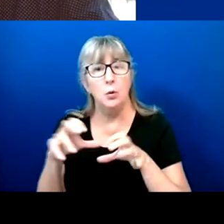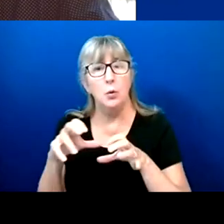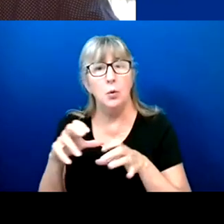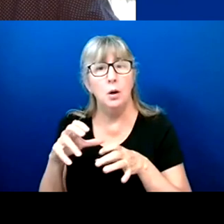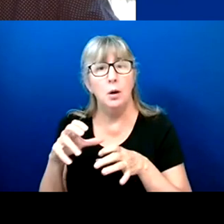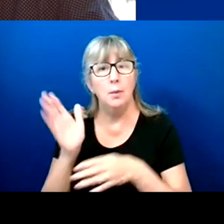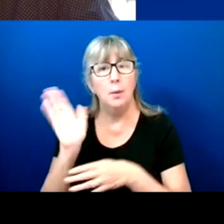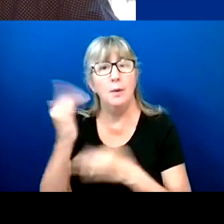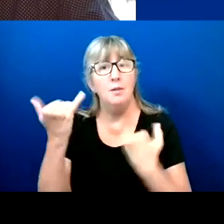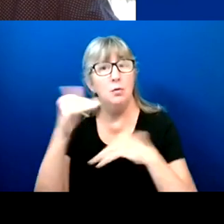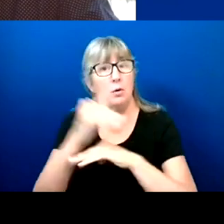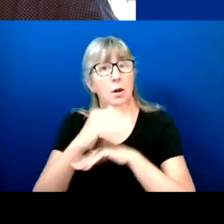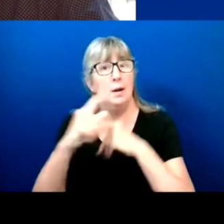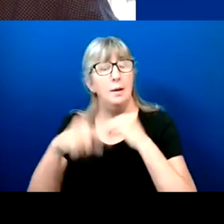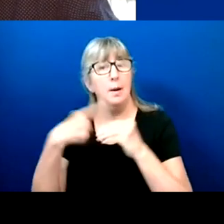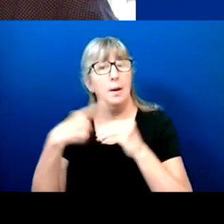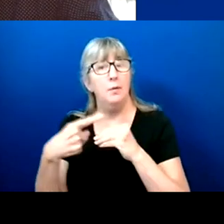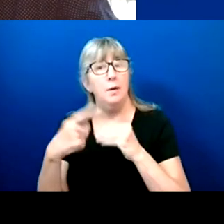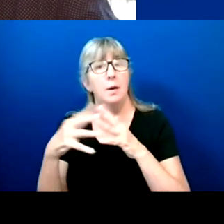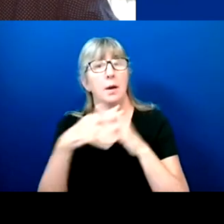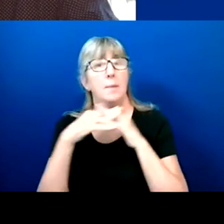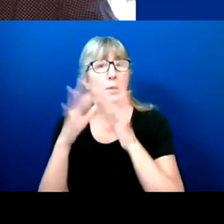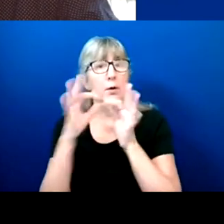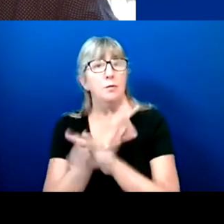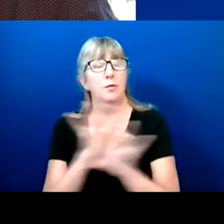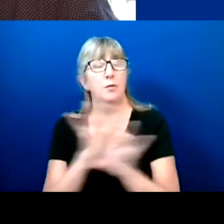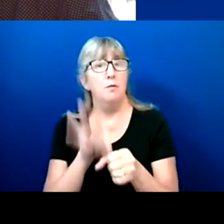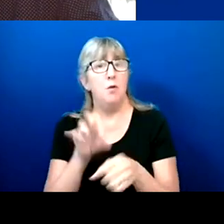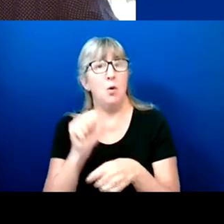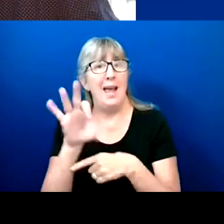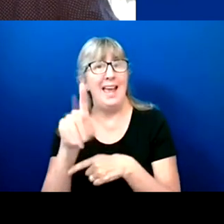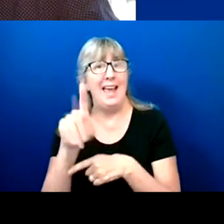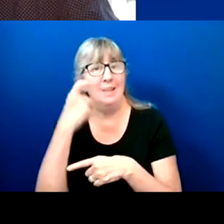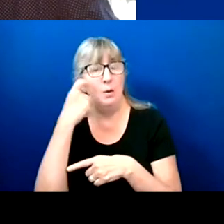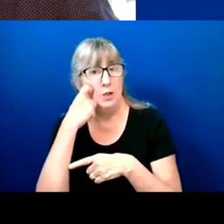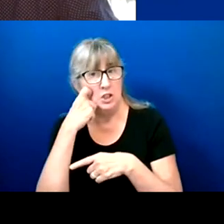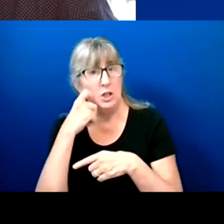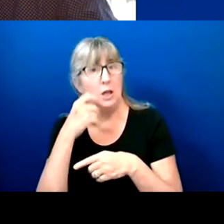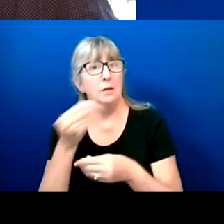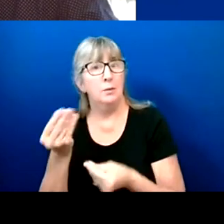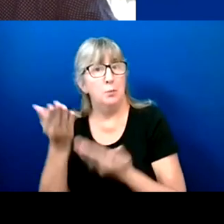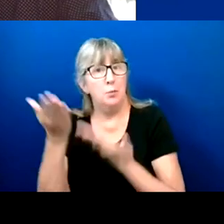the freedom voter act that was dropped in the city today.